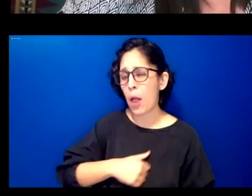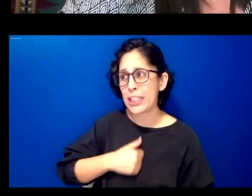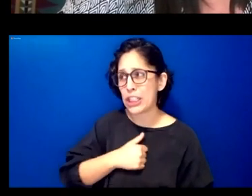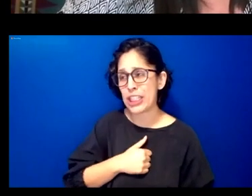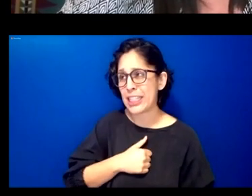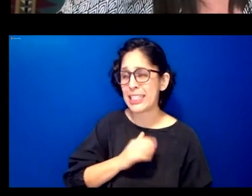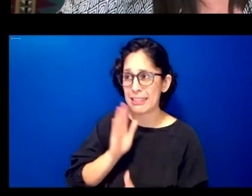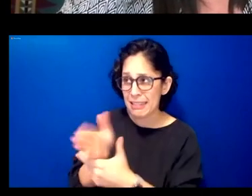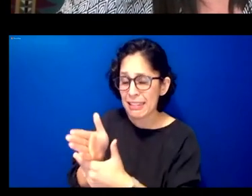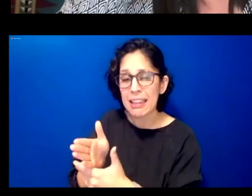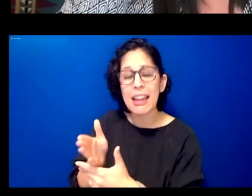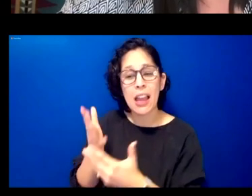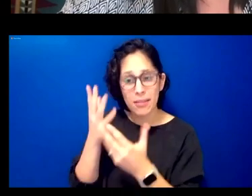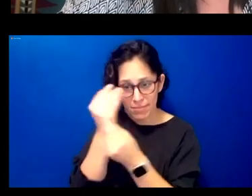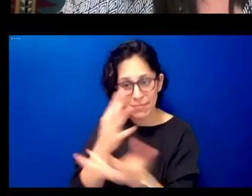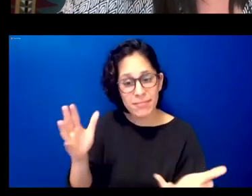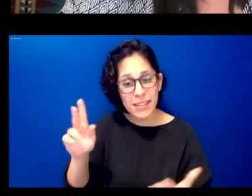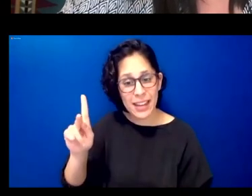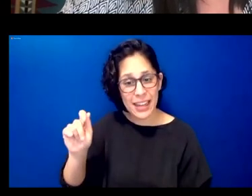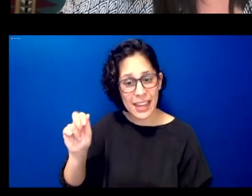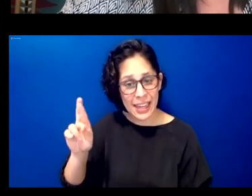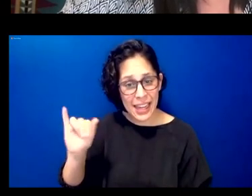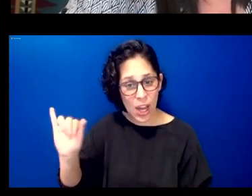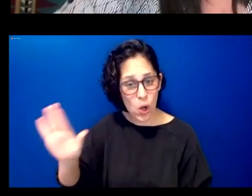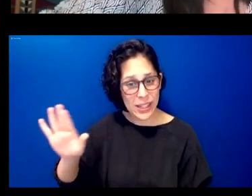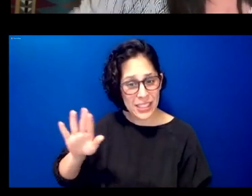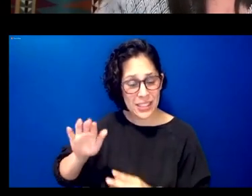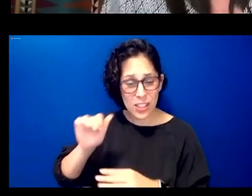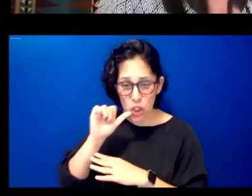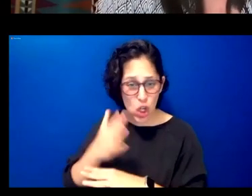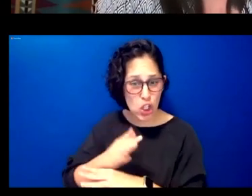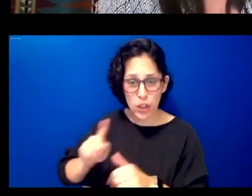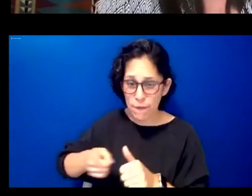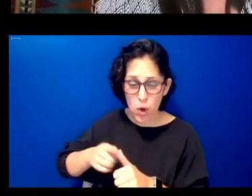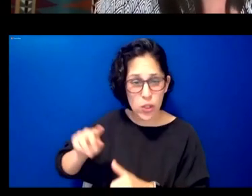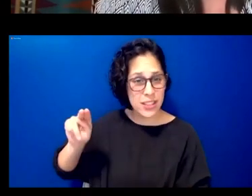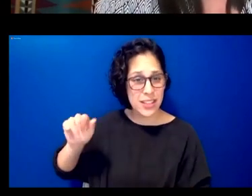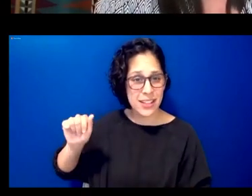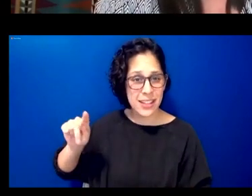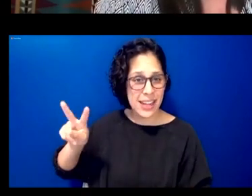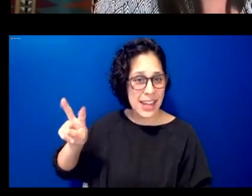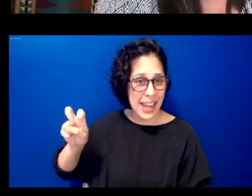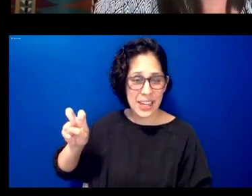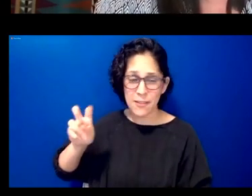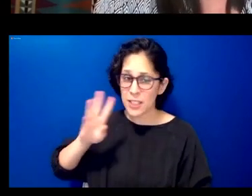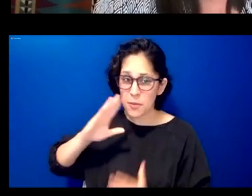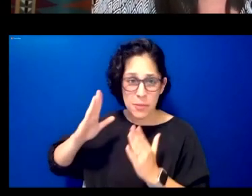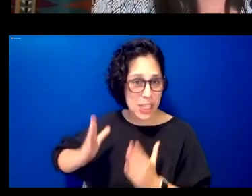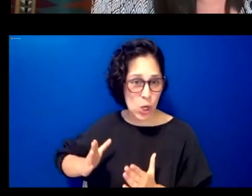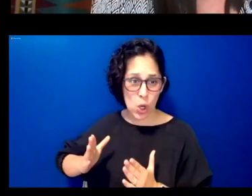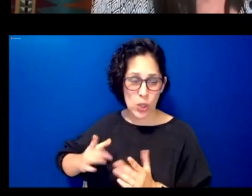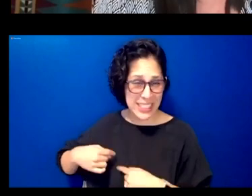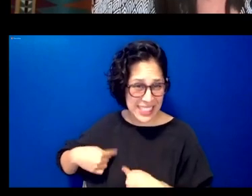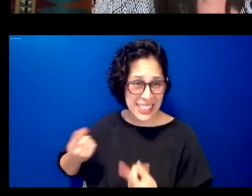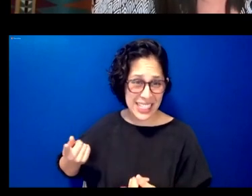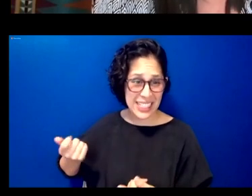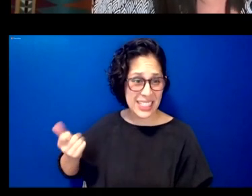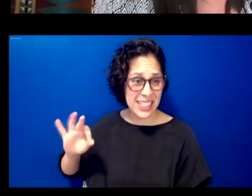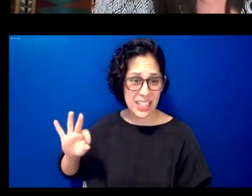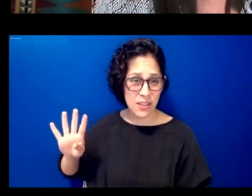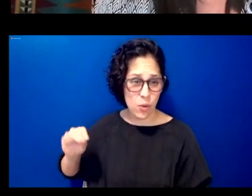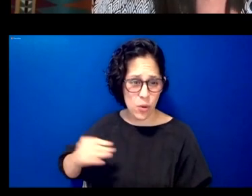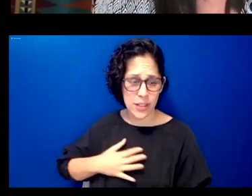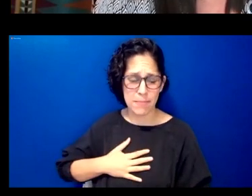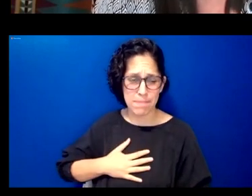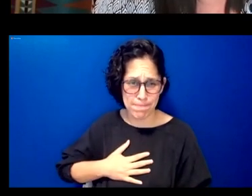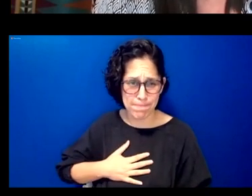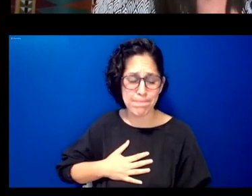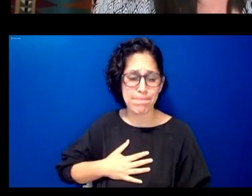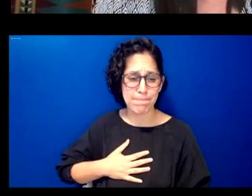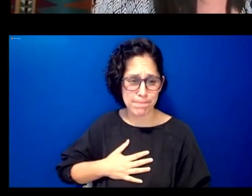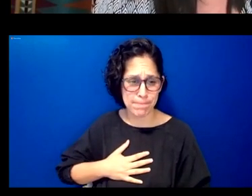daughter hatoff [ __ ] is the first native speaker since the 1940s